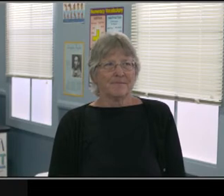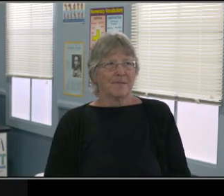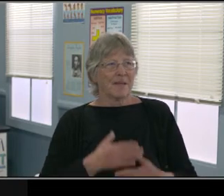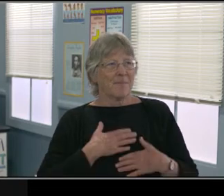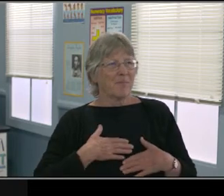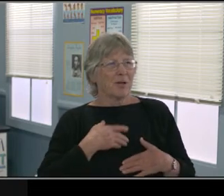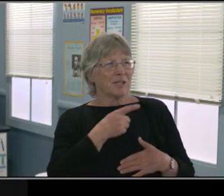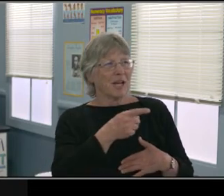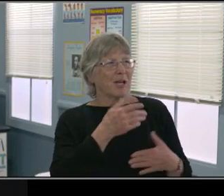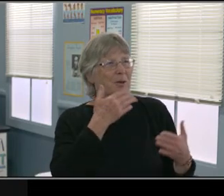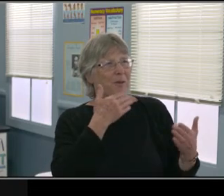Anyone else?